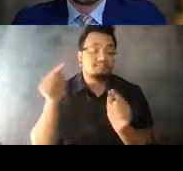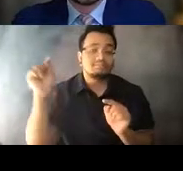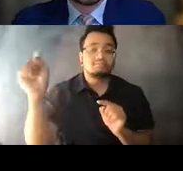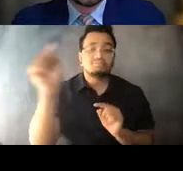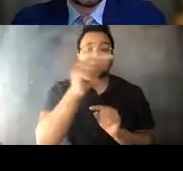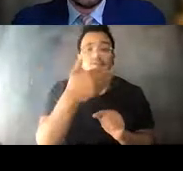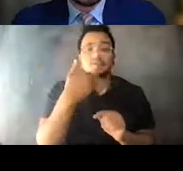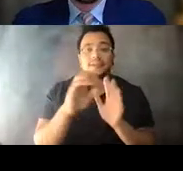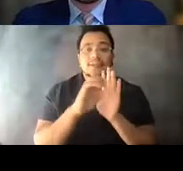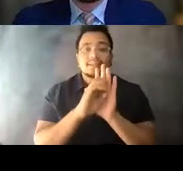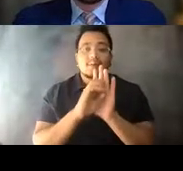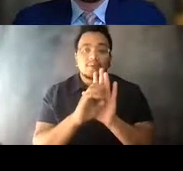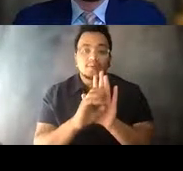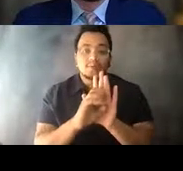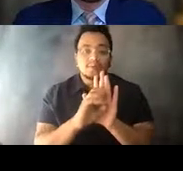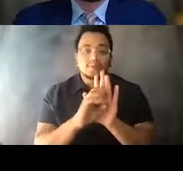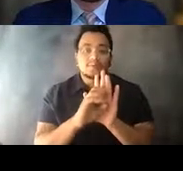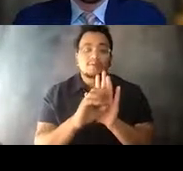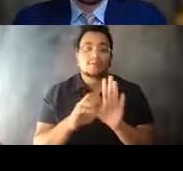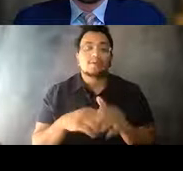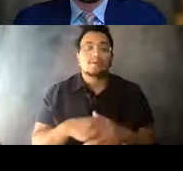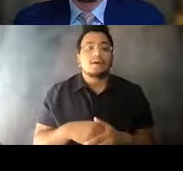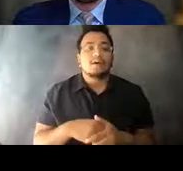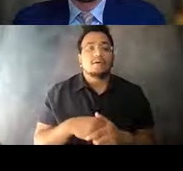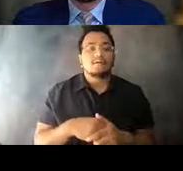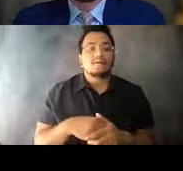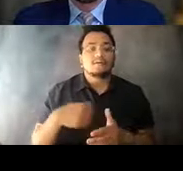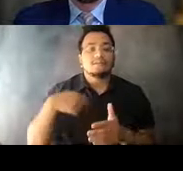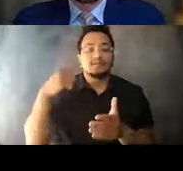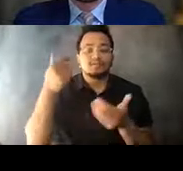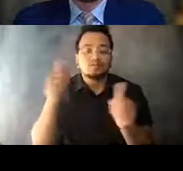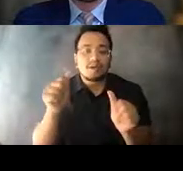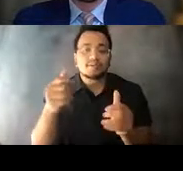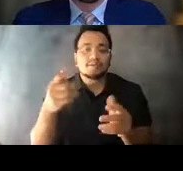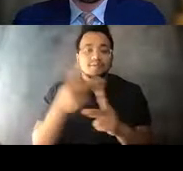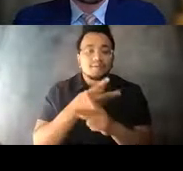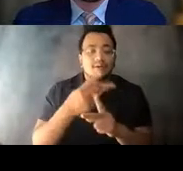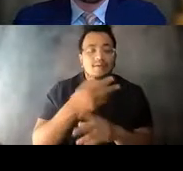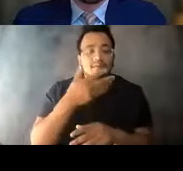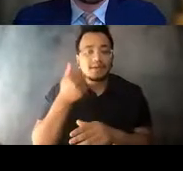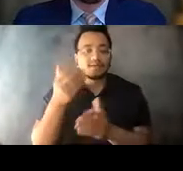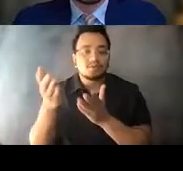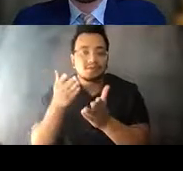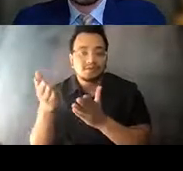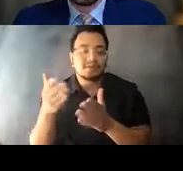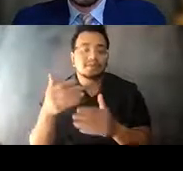here today, are looking at tailoring their service 14:31:51 to the most effective use and provide services to the riders where they're needed the most.